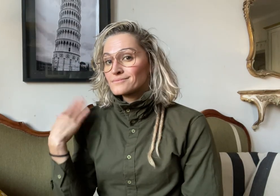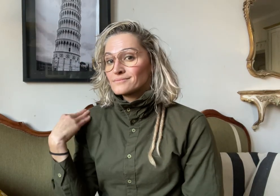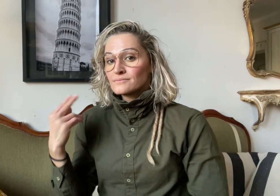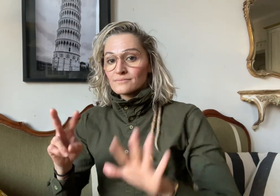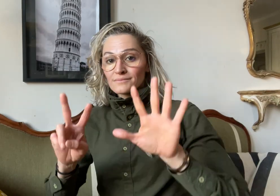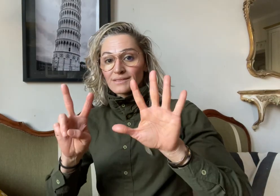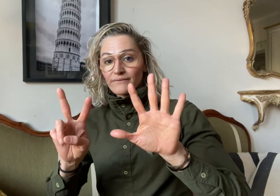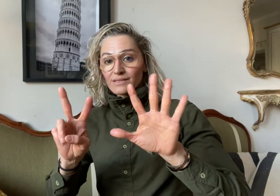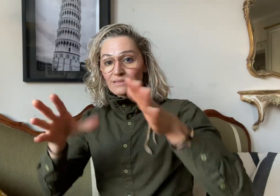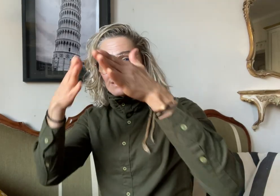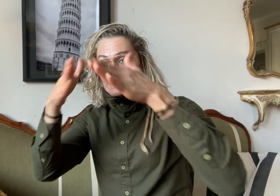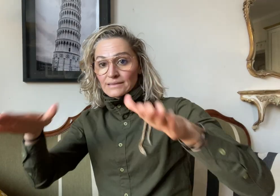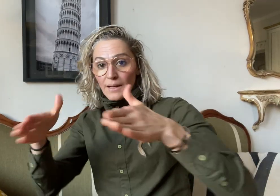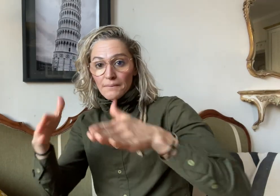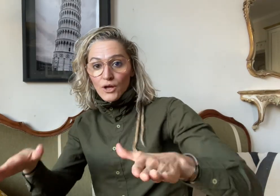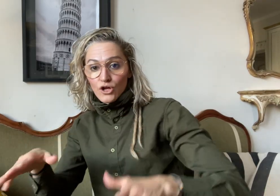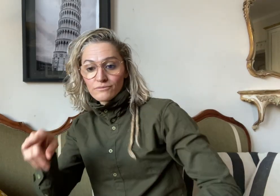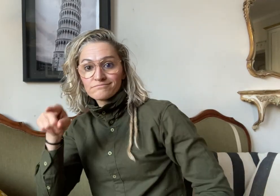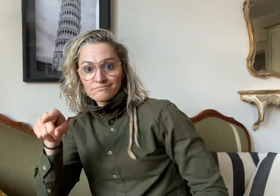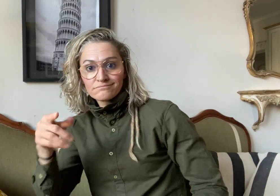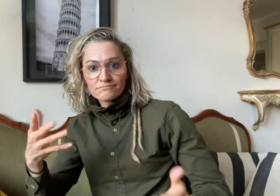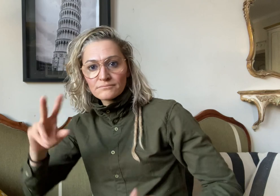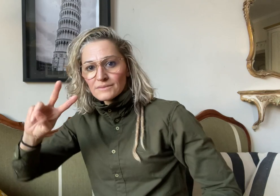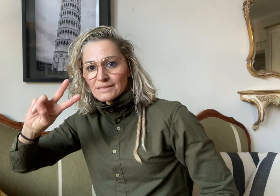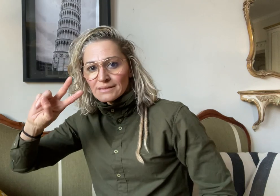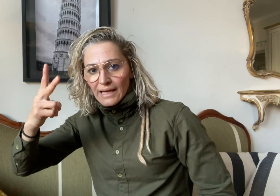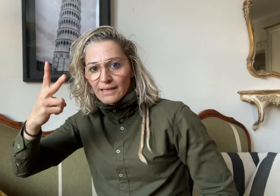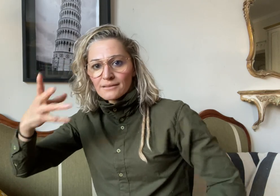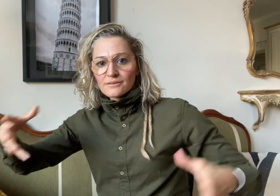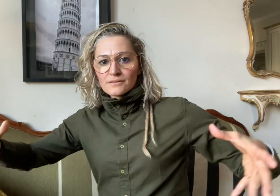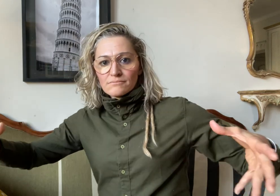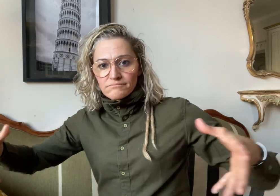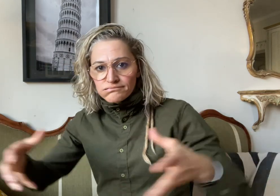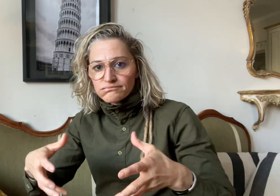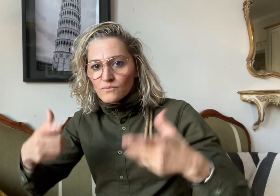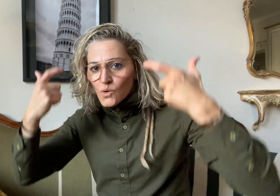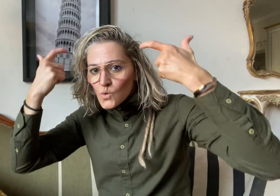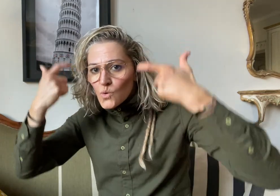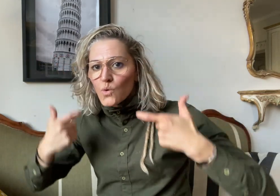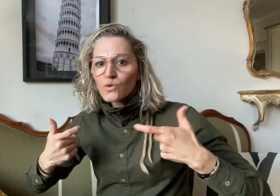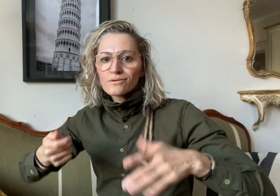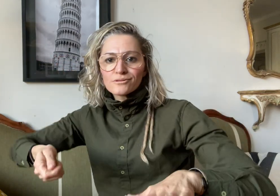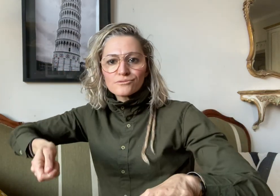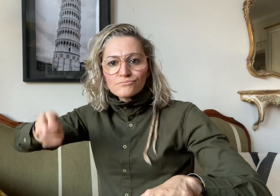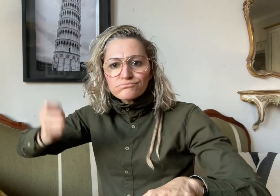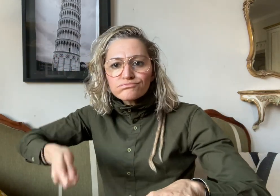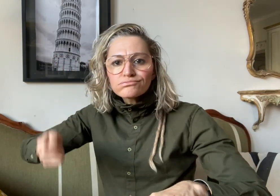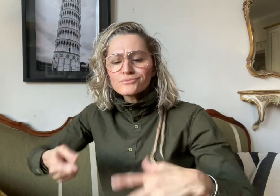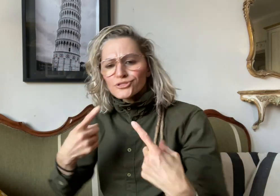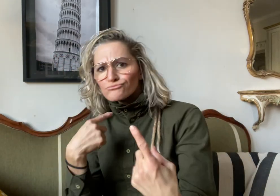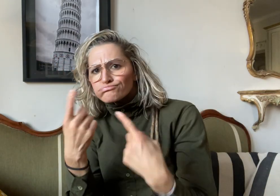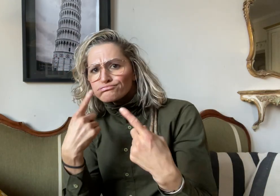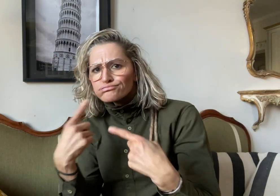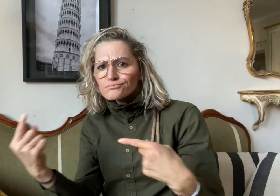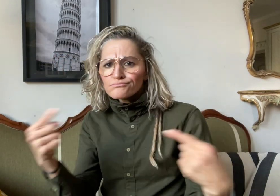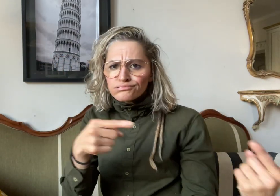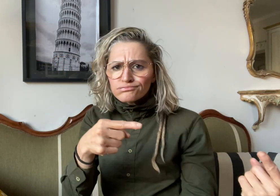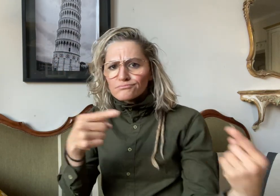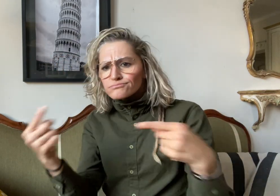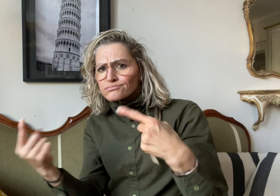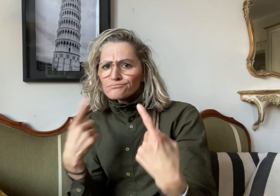On December 7th, there was a second court session to decide